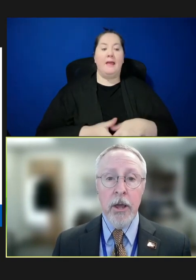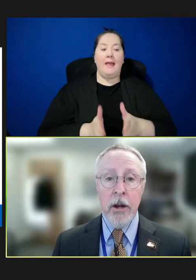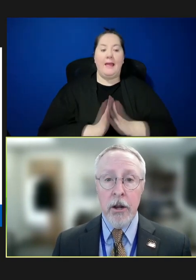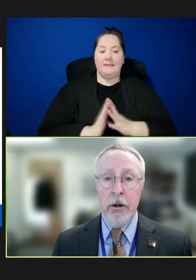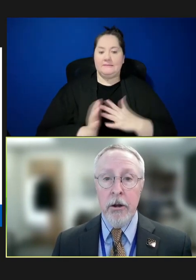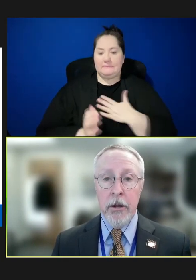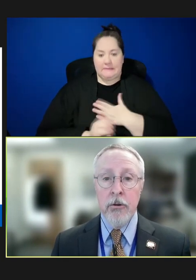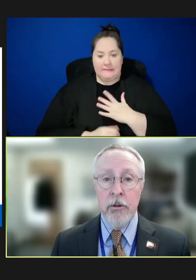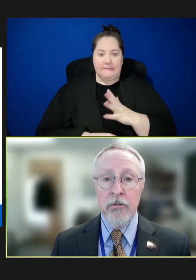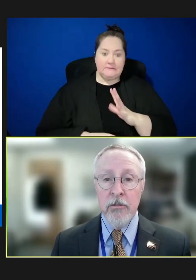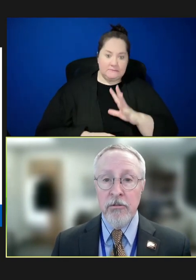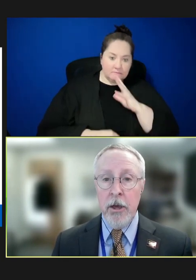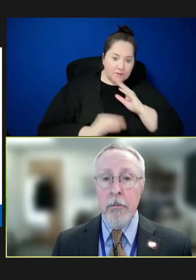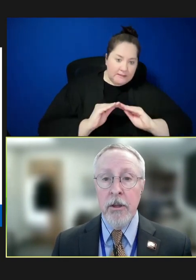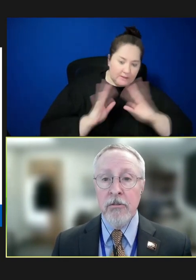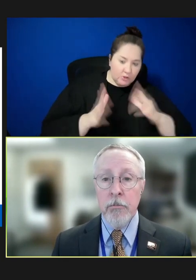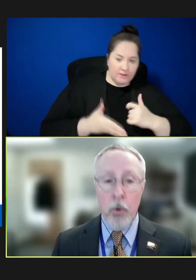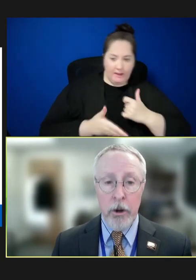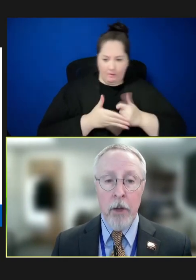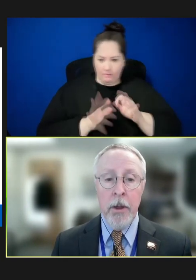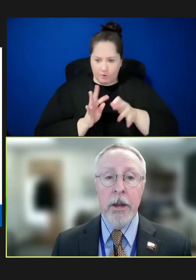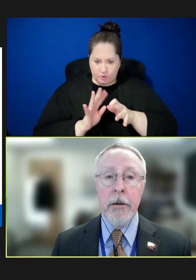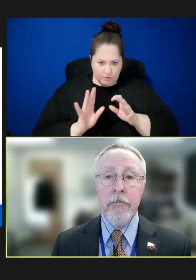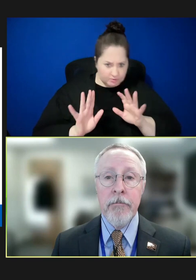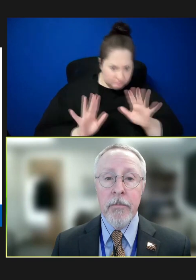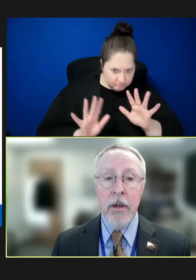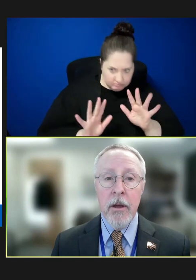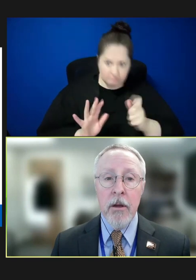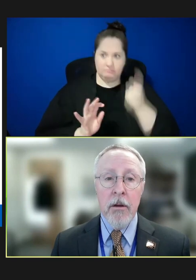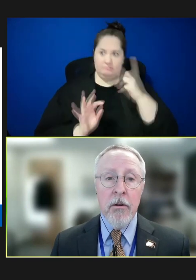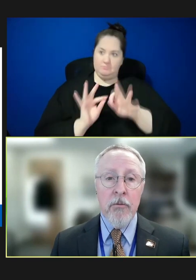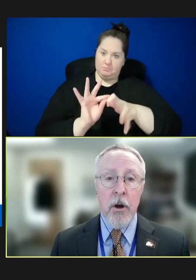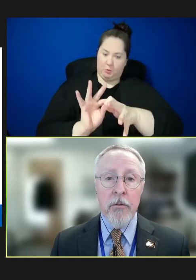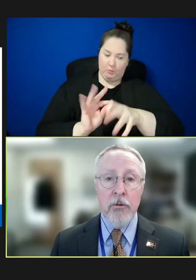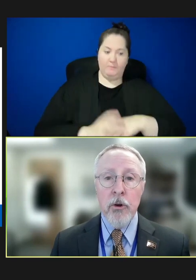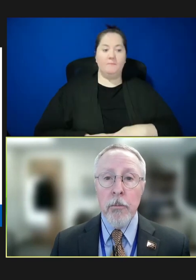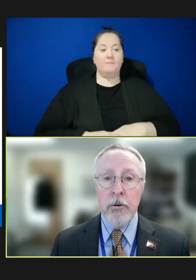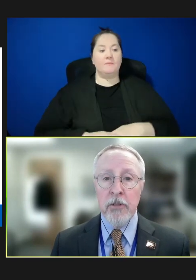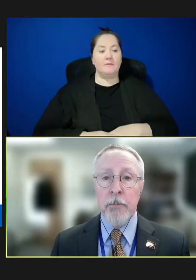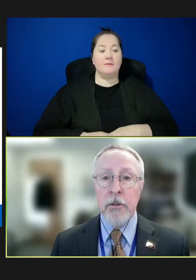and clearly to assist them in supporting our meeting. For our virtual participants,